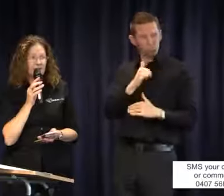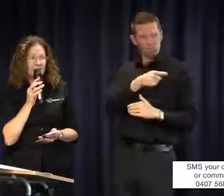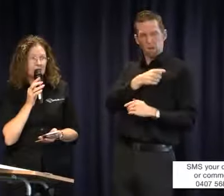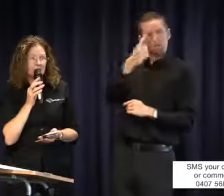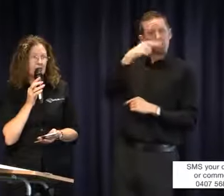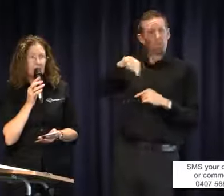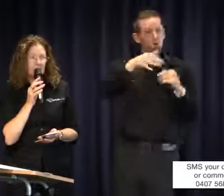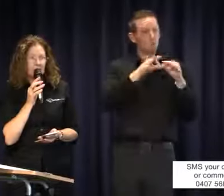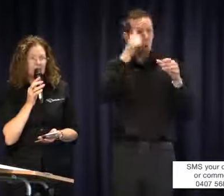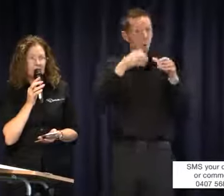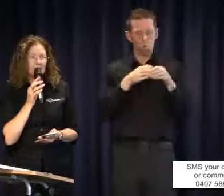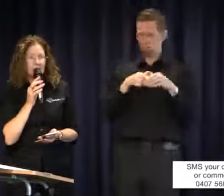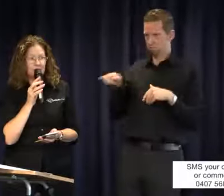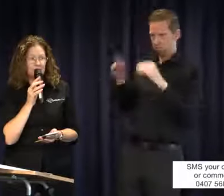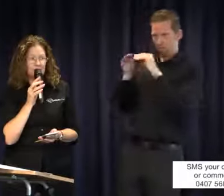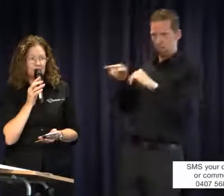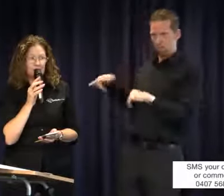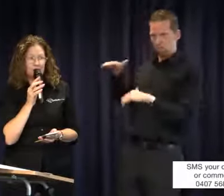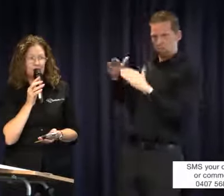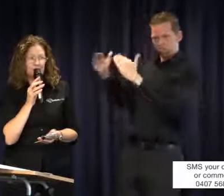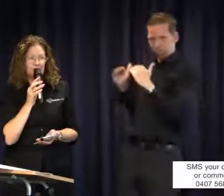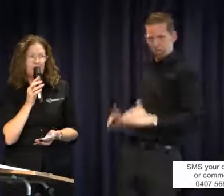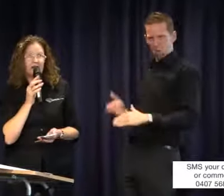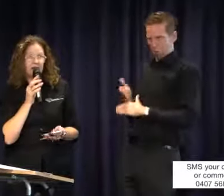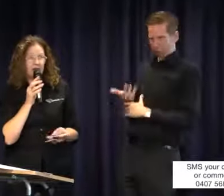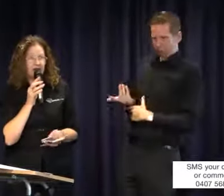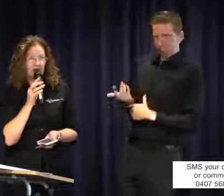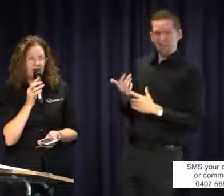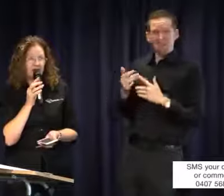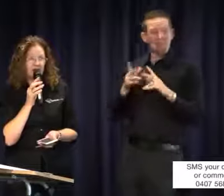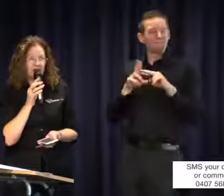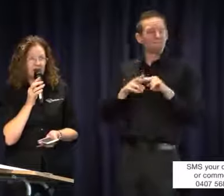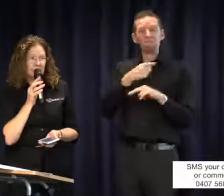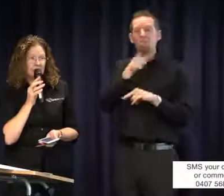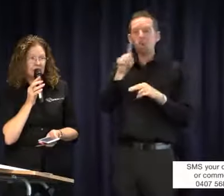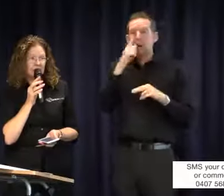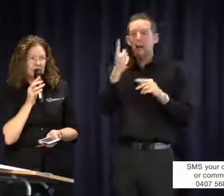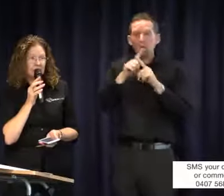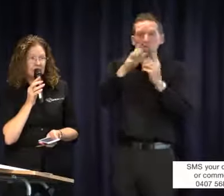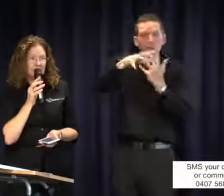type of work that you can do as an interpreter and if you can't get your qualifications through